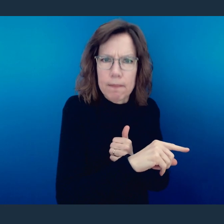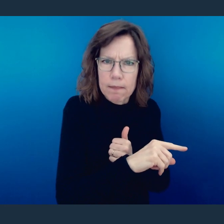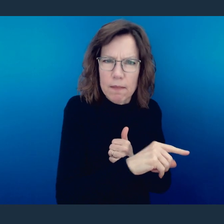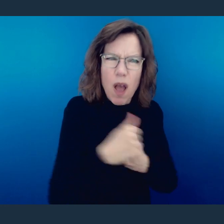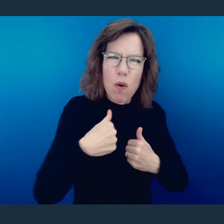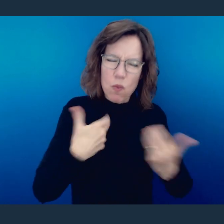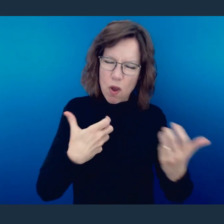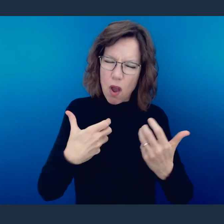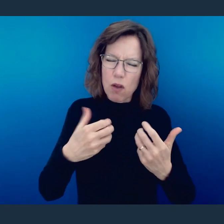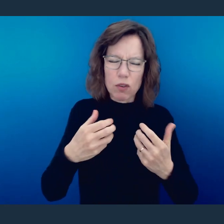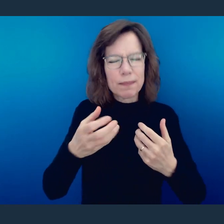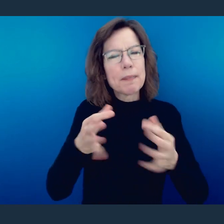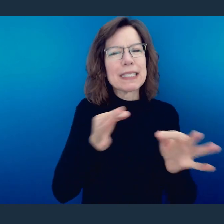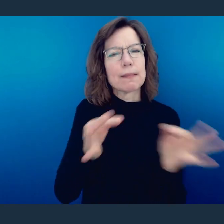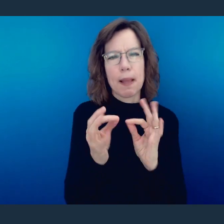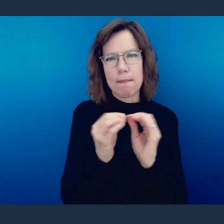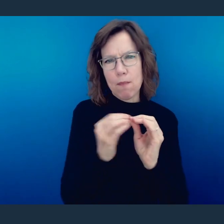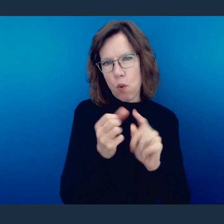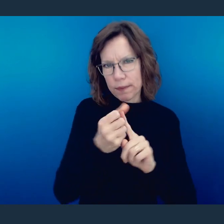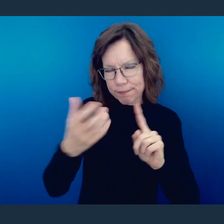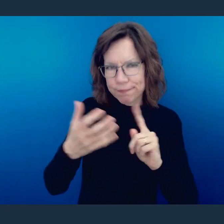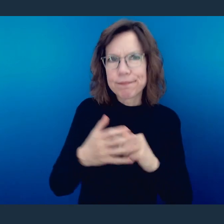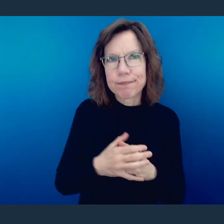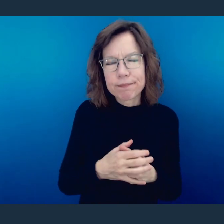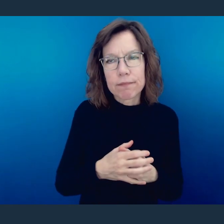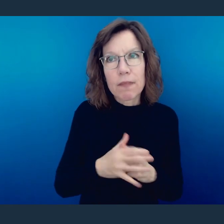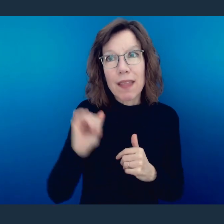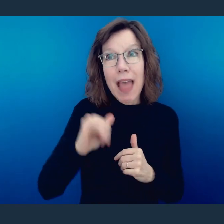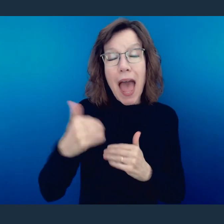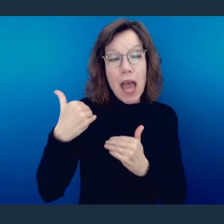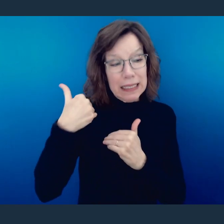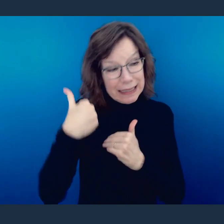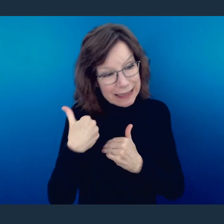there's some things that may help you understand that a little better. You see, this obligation